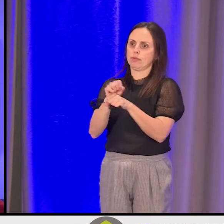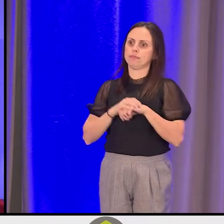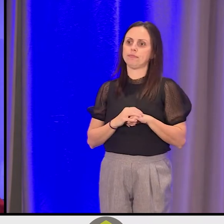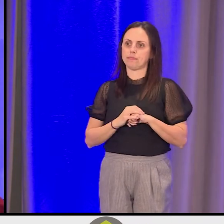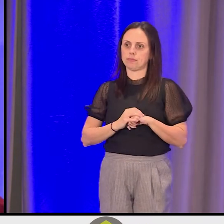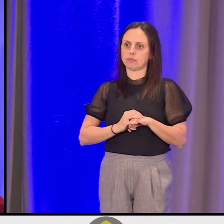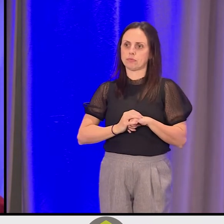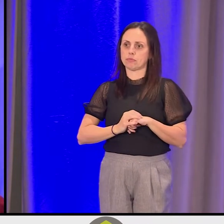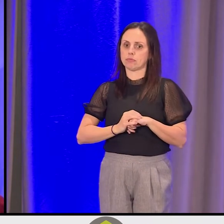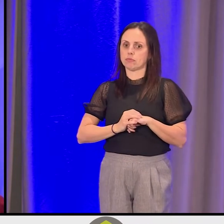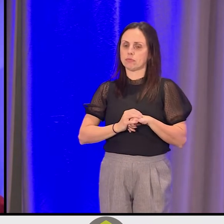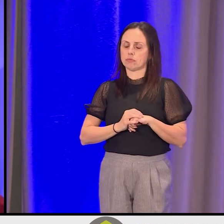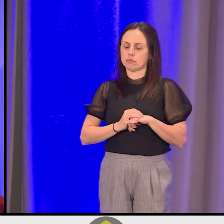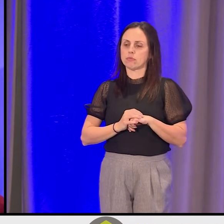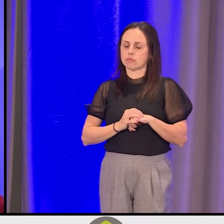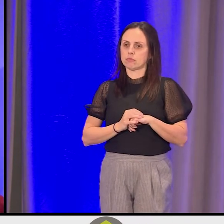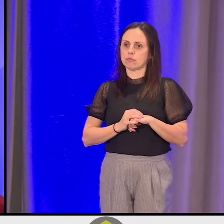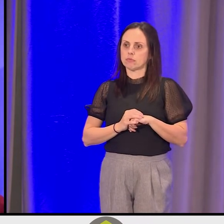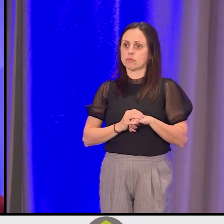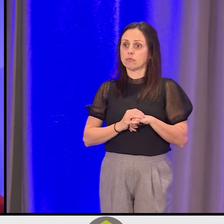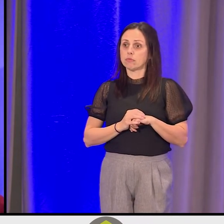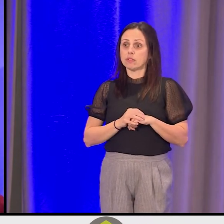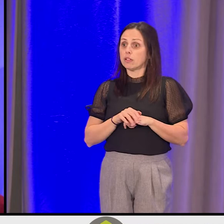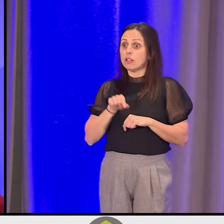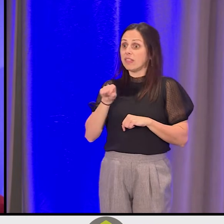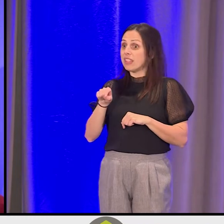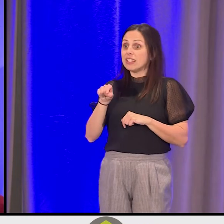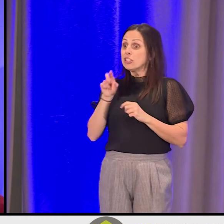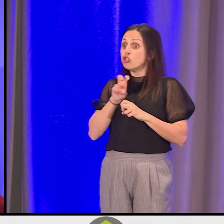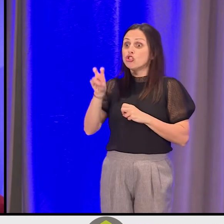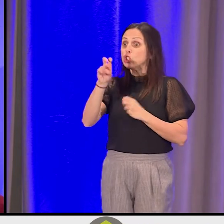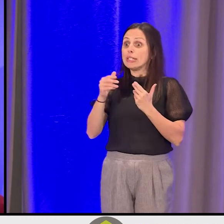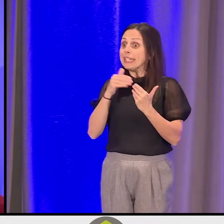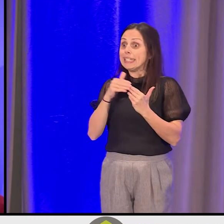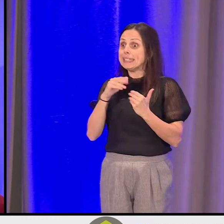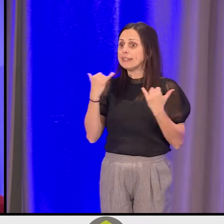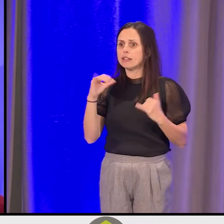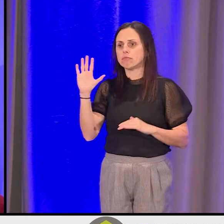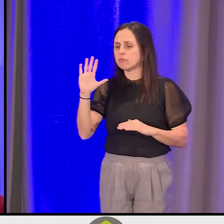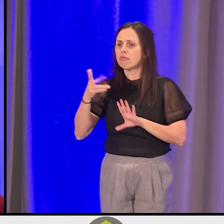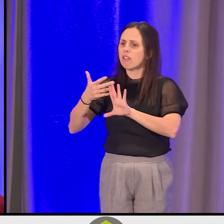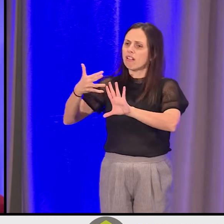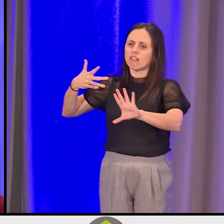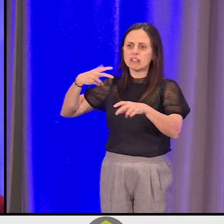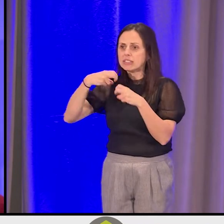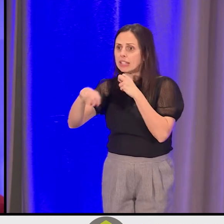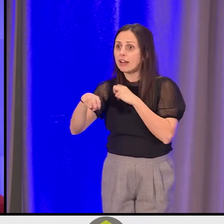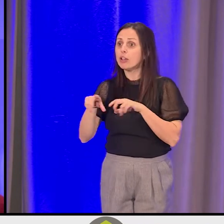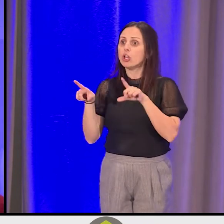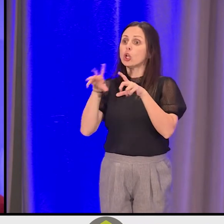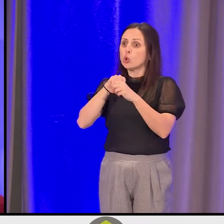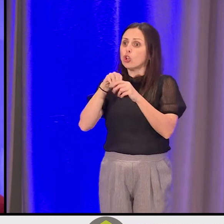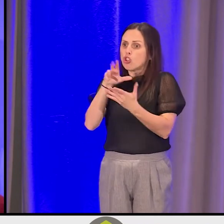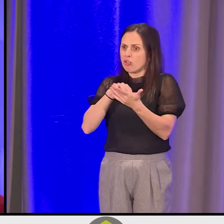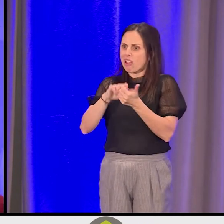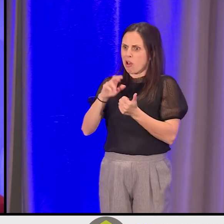and it's made for not an easy journey to get here today, including learning how to turn on a microphone,